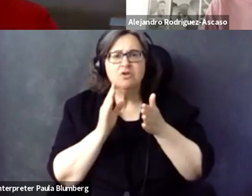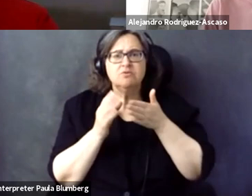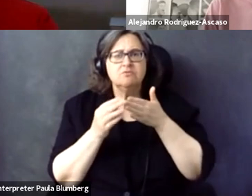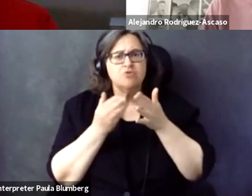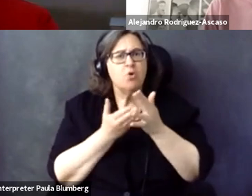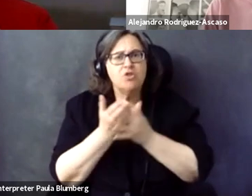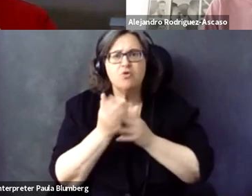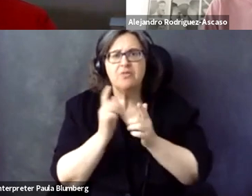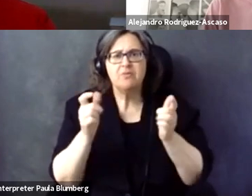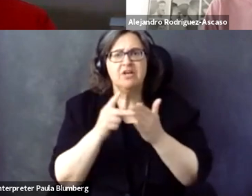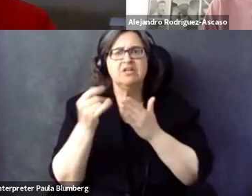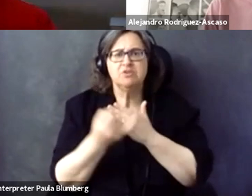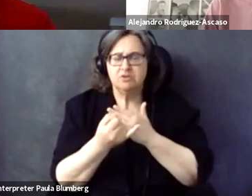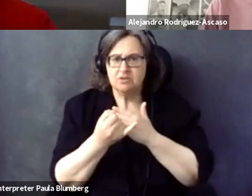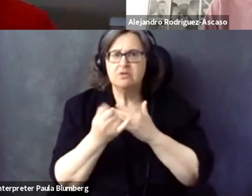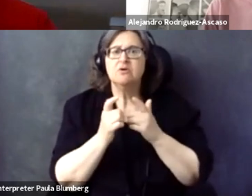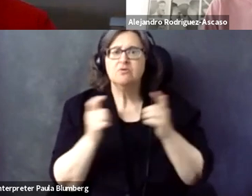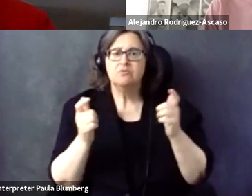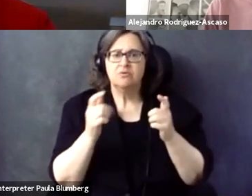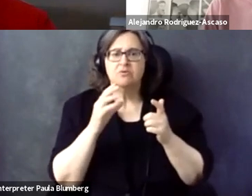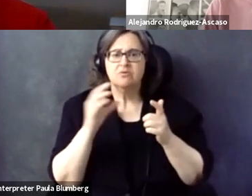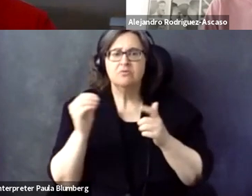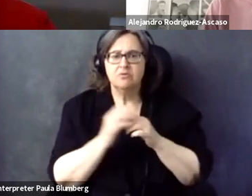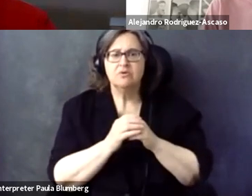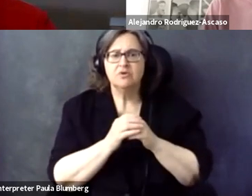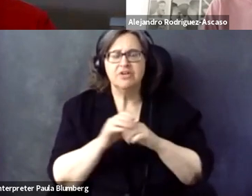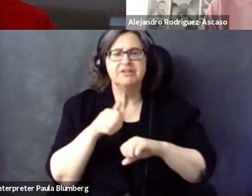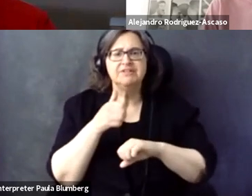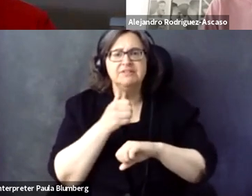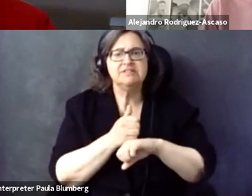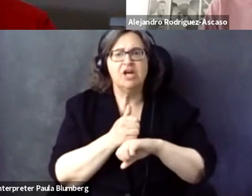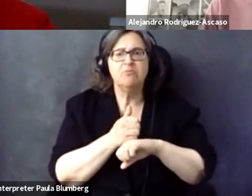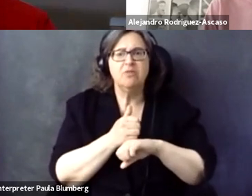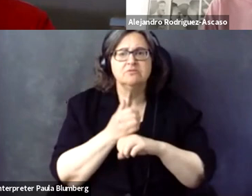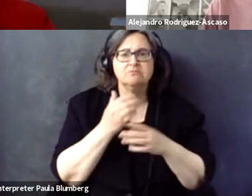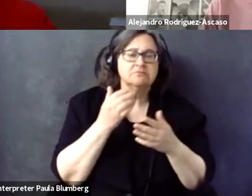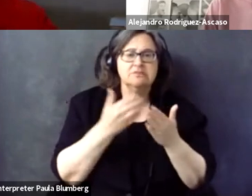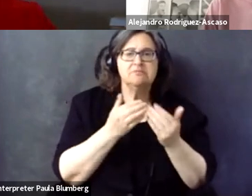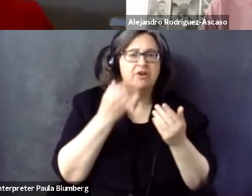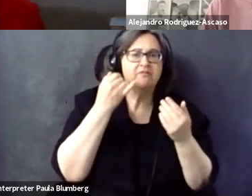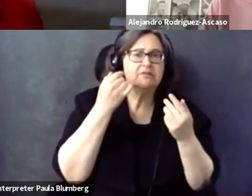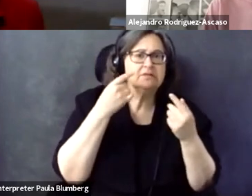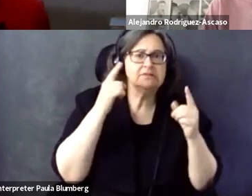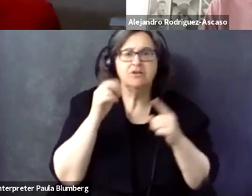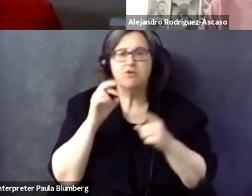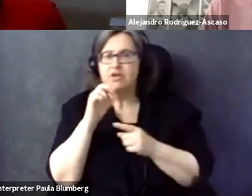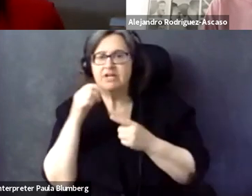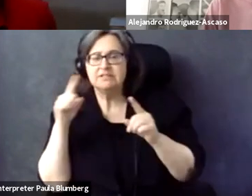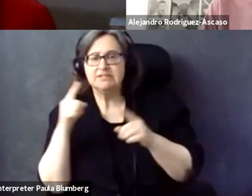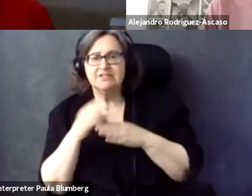in this as a theme or a mandatory requirement driving through their big projects, we can